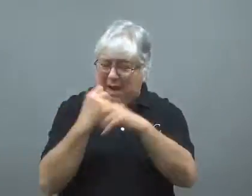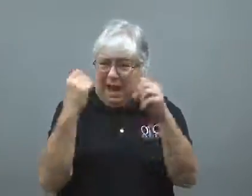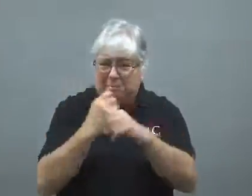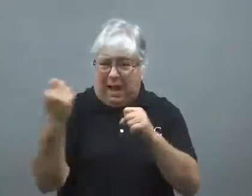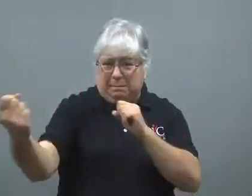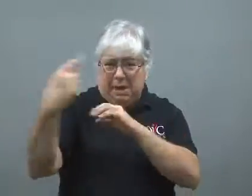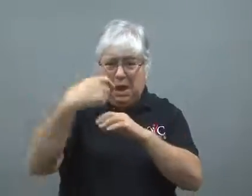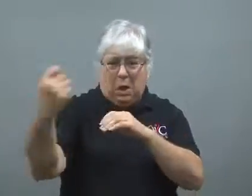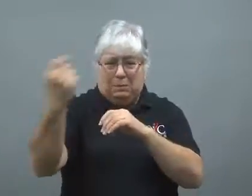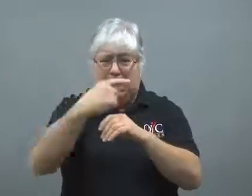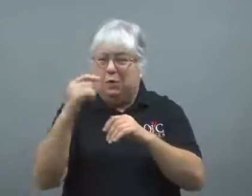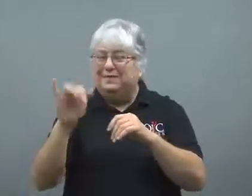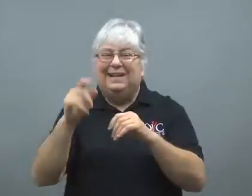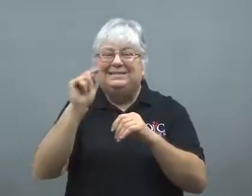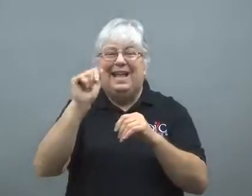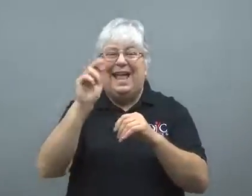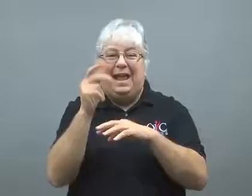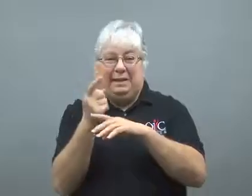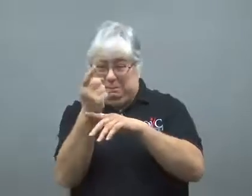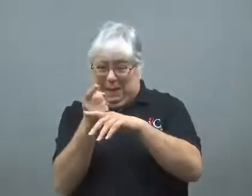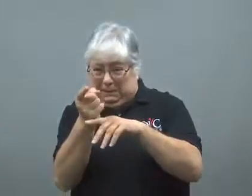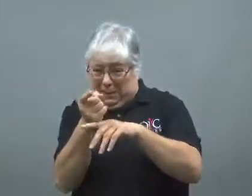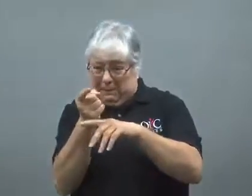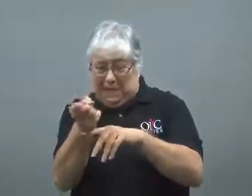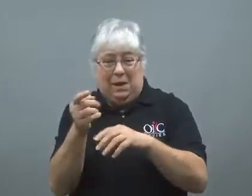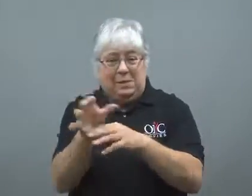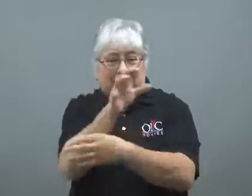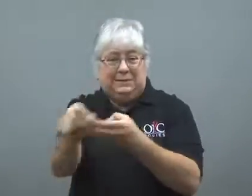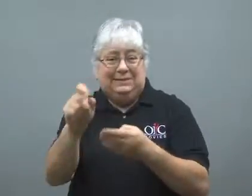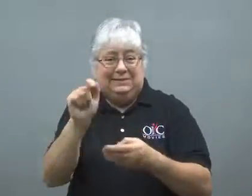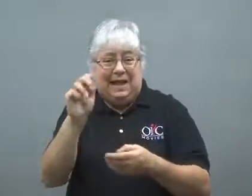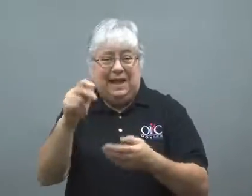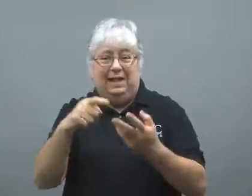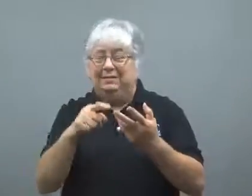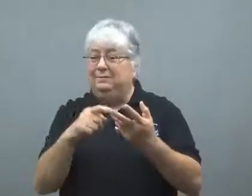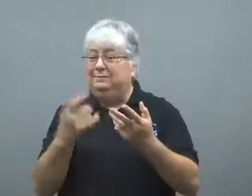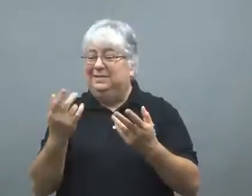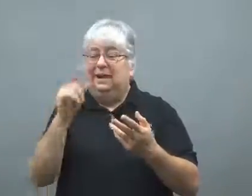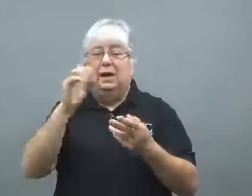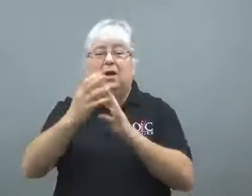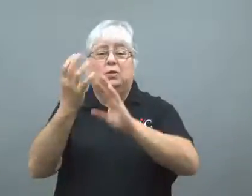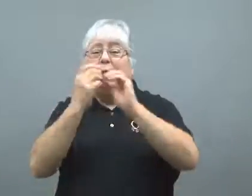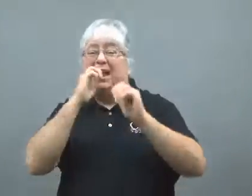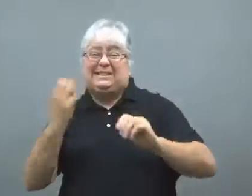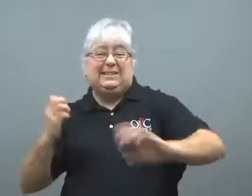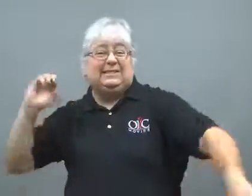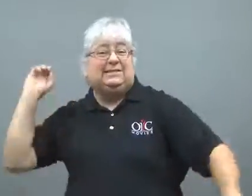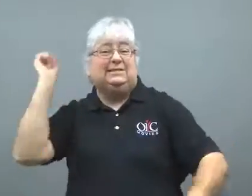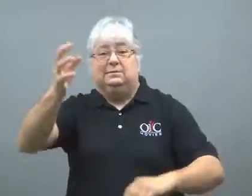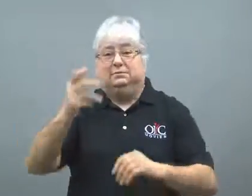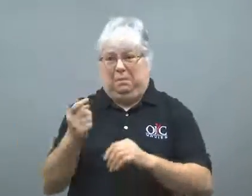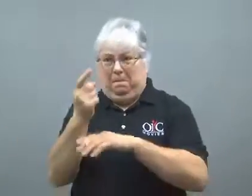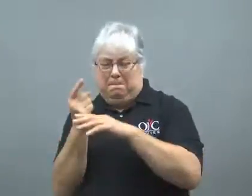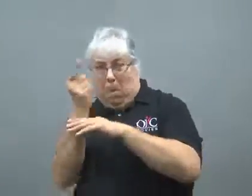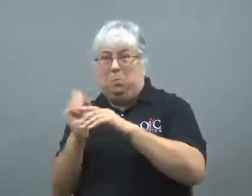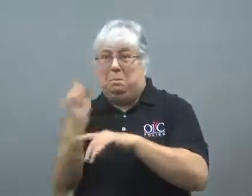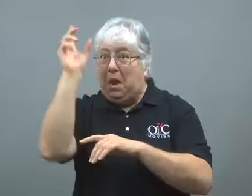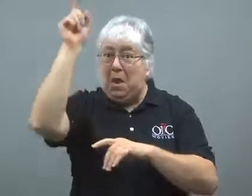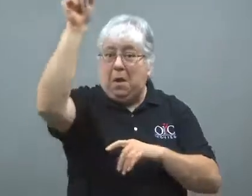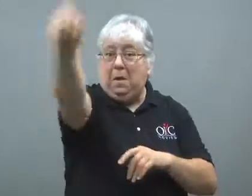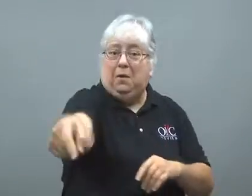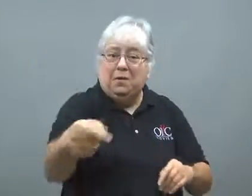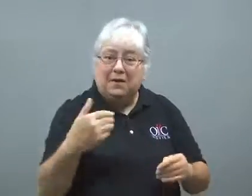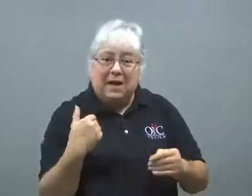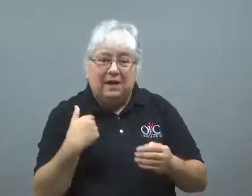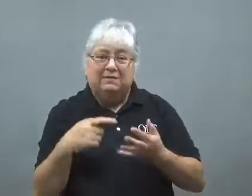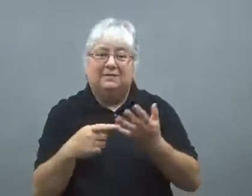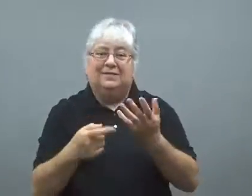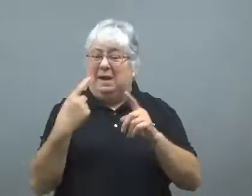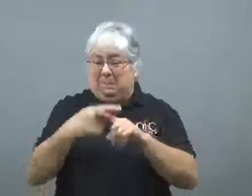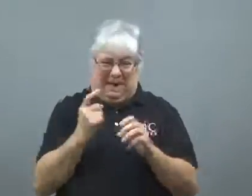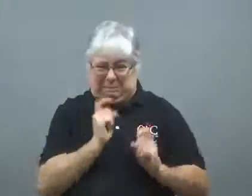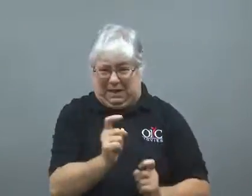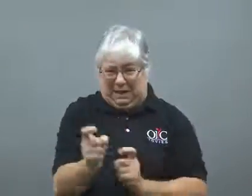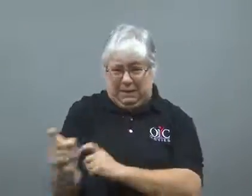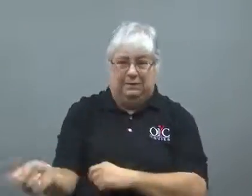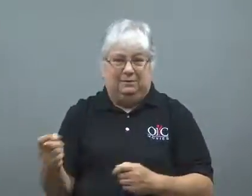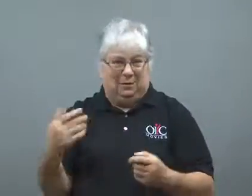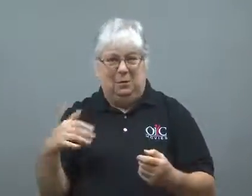They're using anti-tank missiles, rocket launched grenades,